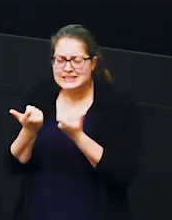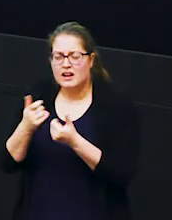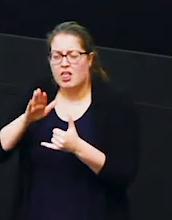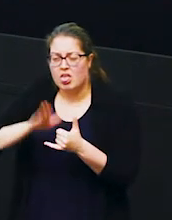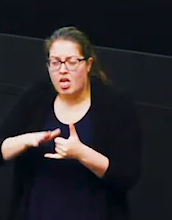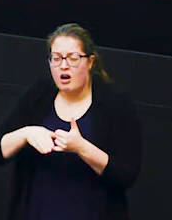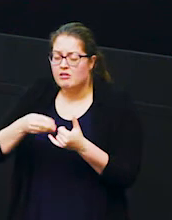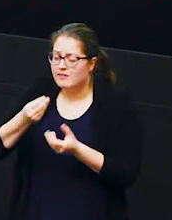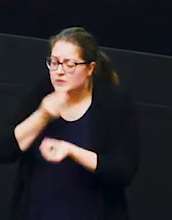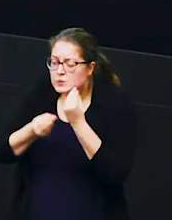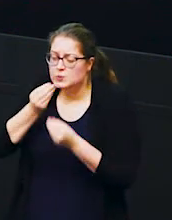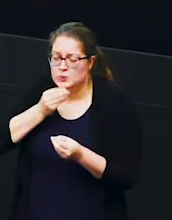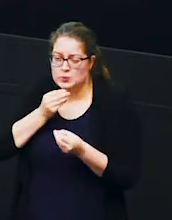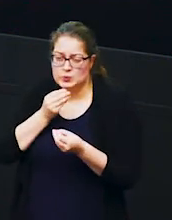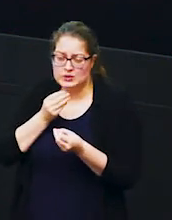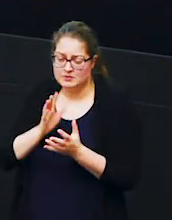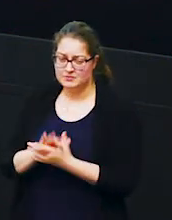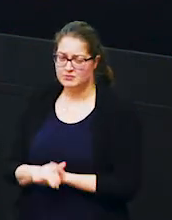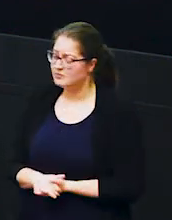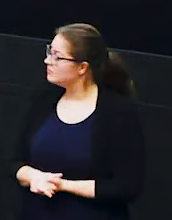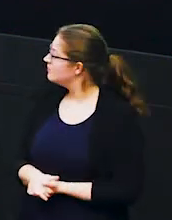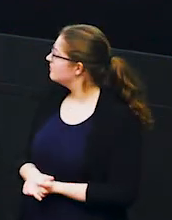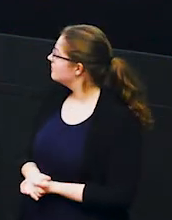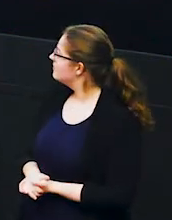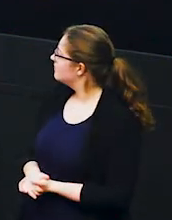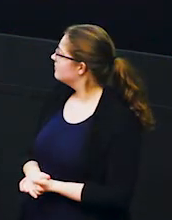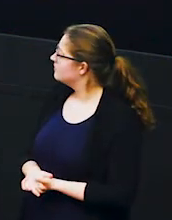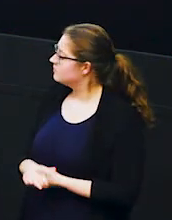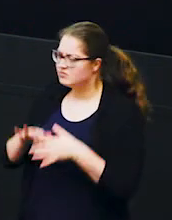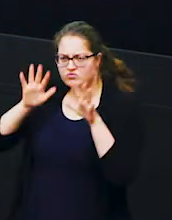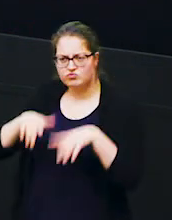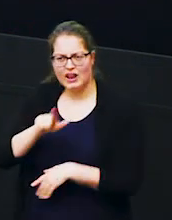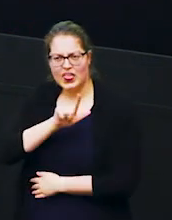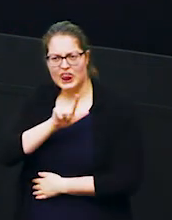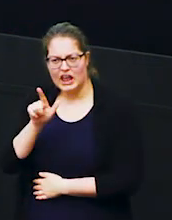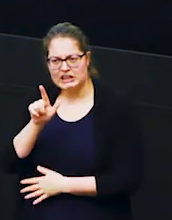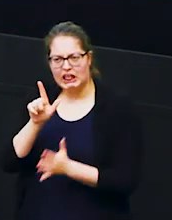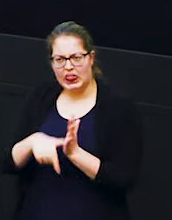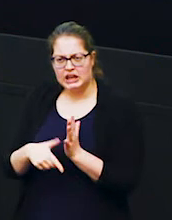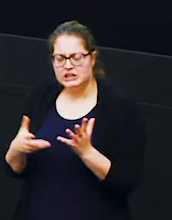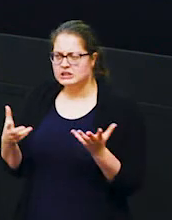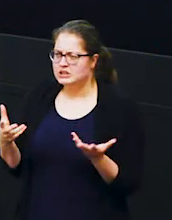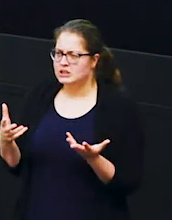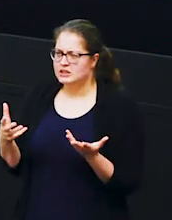morsels of food at this time of year so the rains are late and and things are starting to get tough